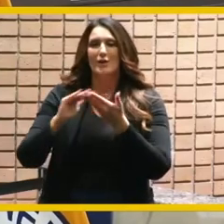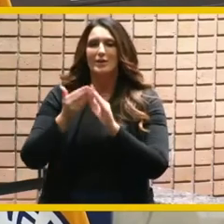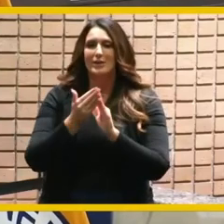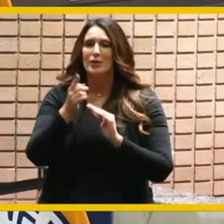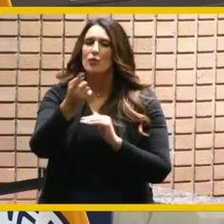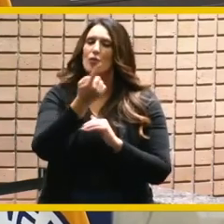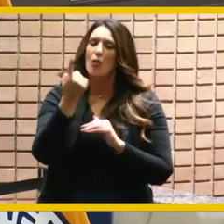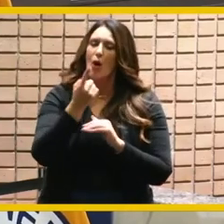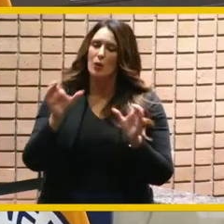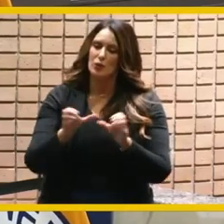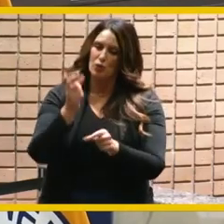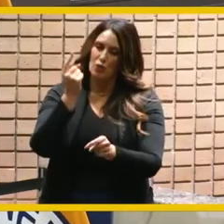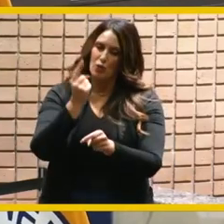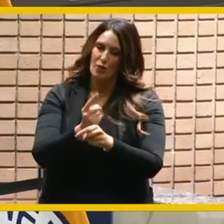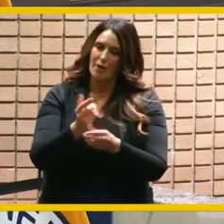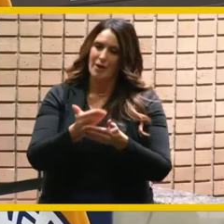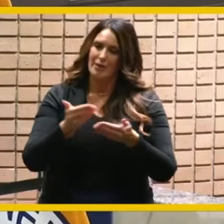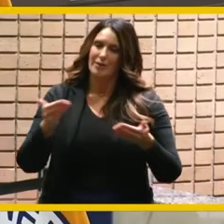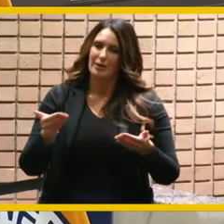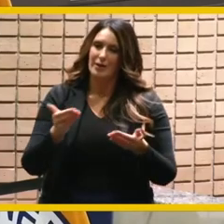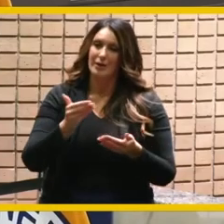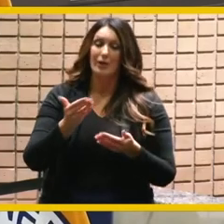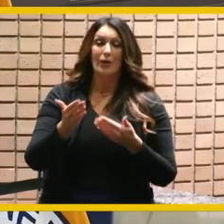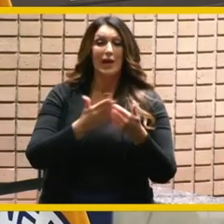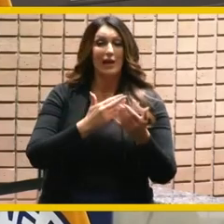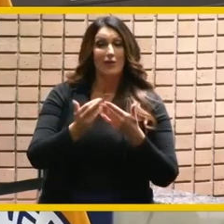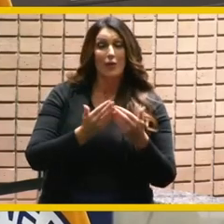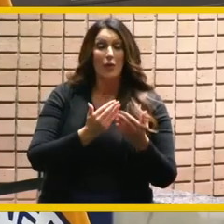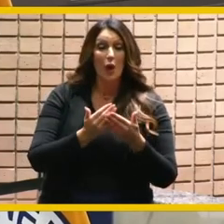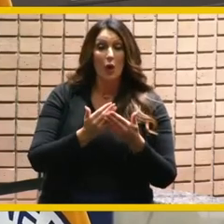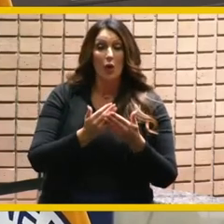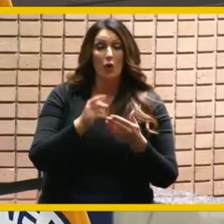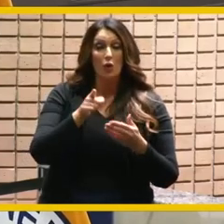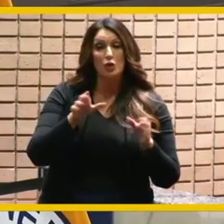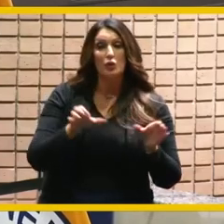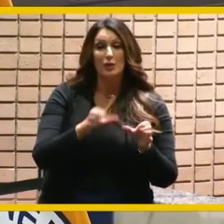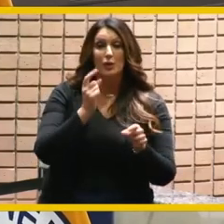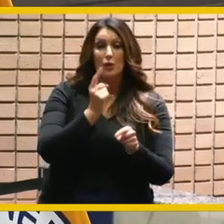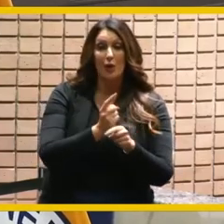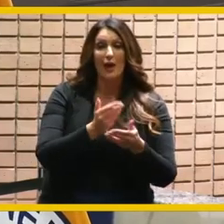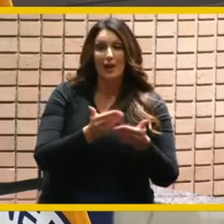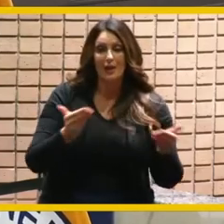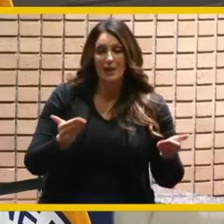right thing even when doing the right thing was a really lonely place to be your city